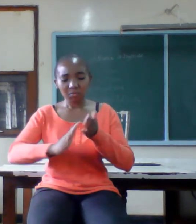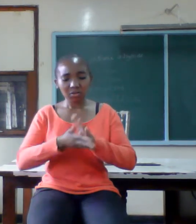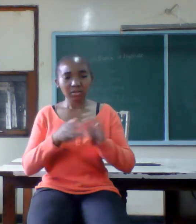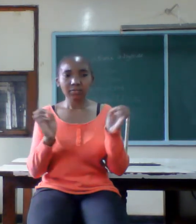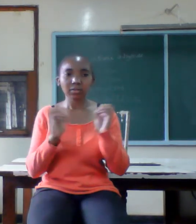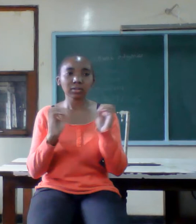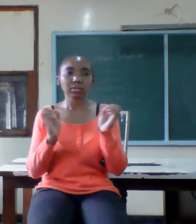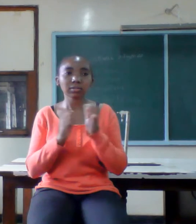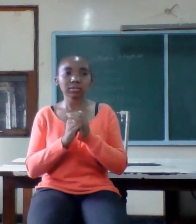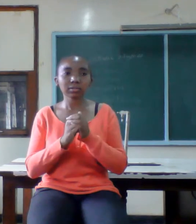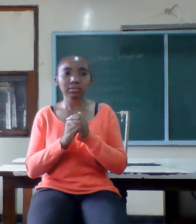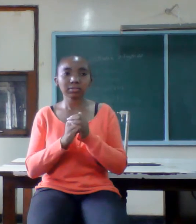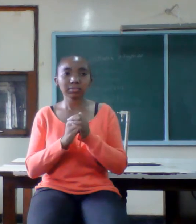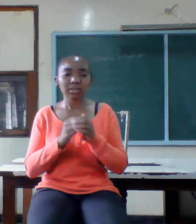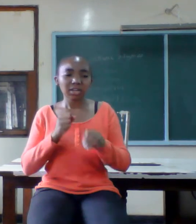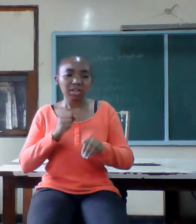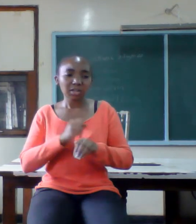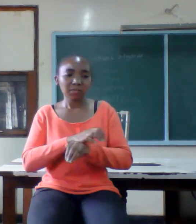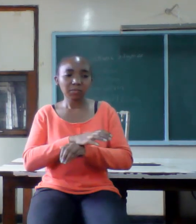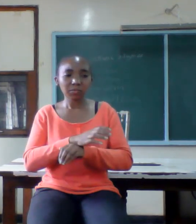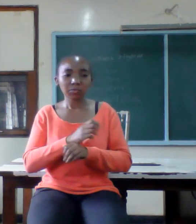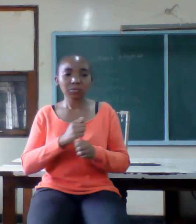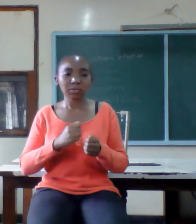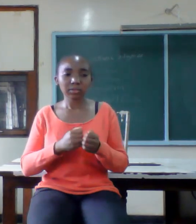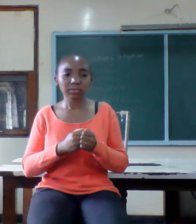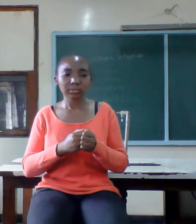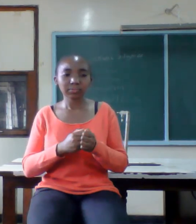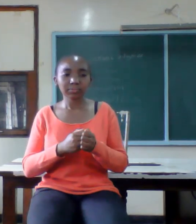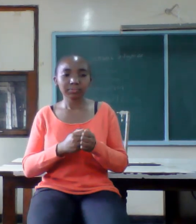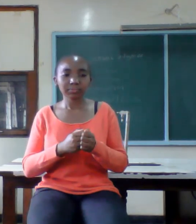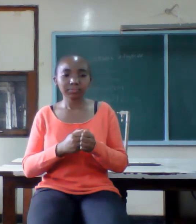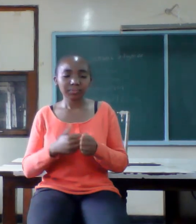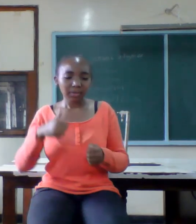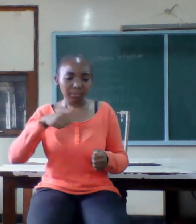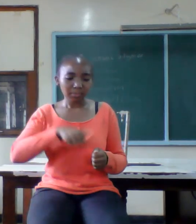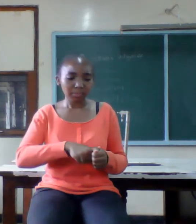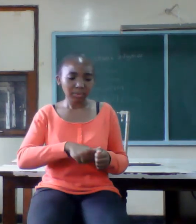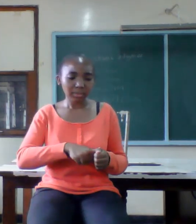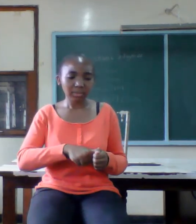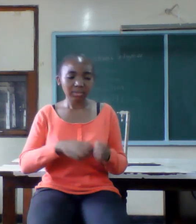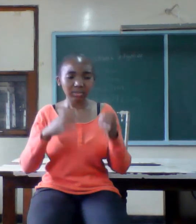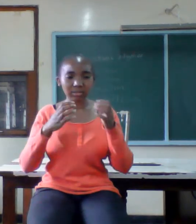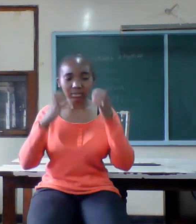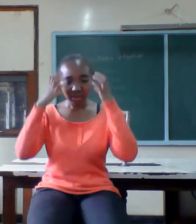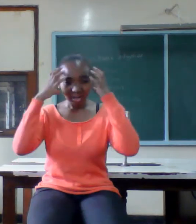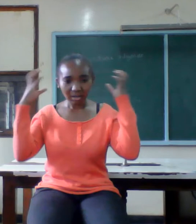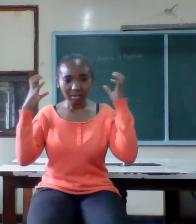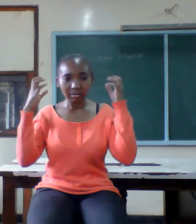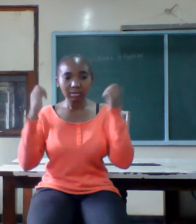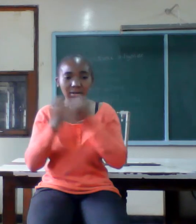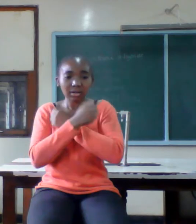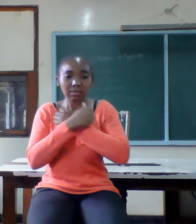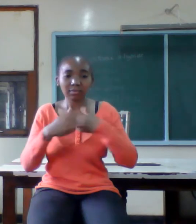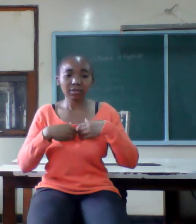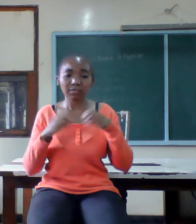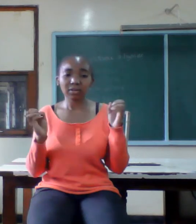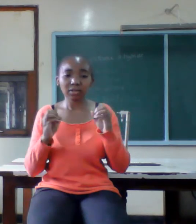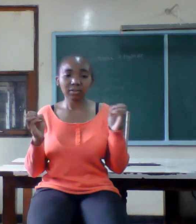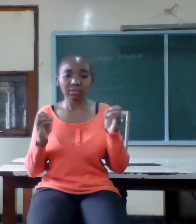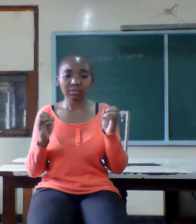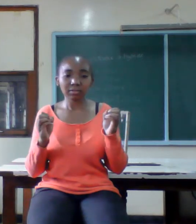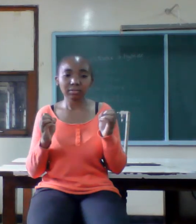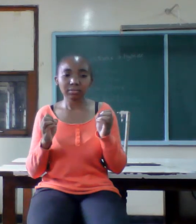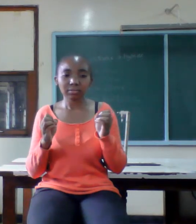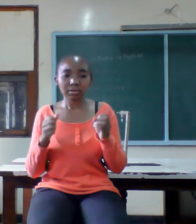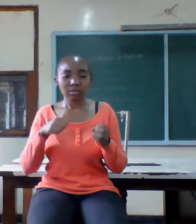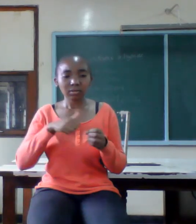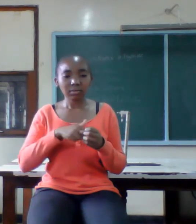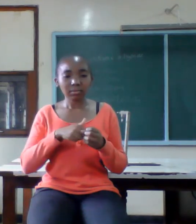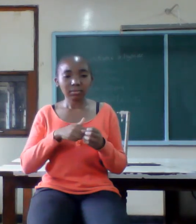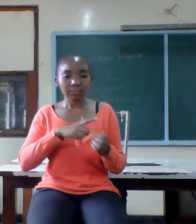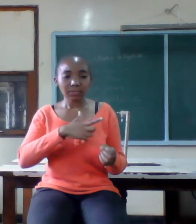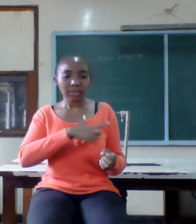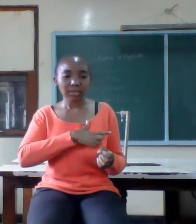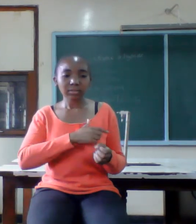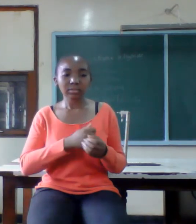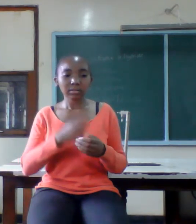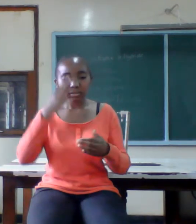that party influence stitchiness stubbornness lack of love rudeness laziness disrespect cheating